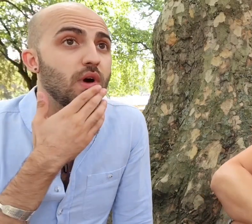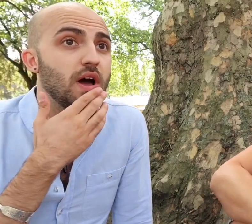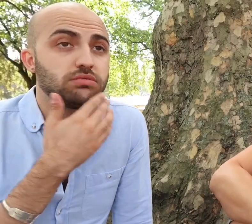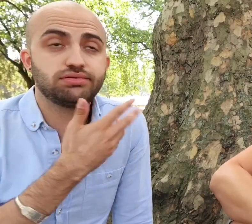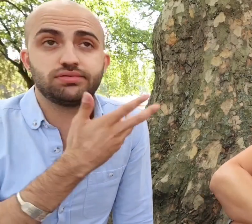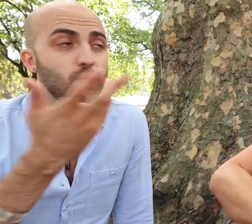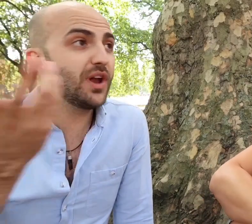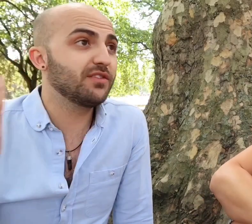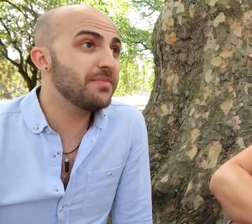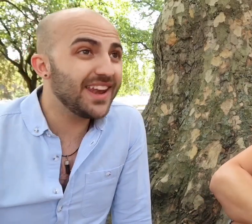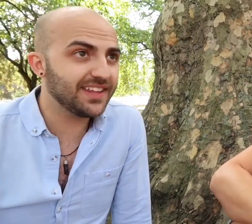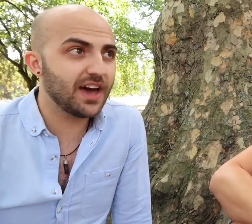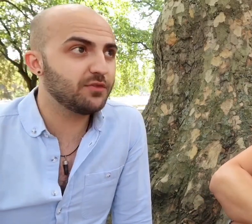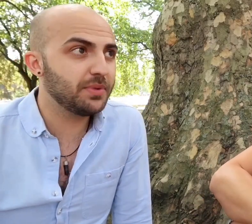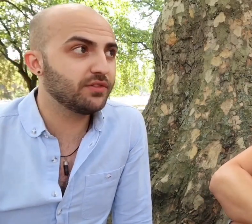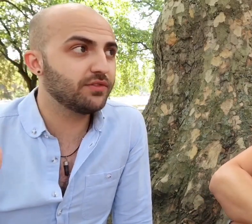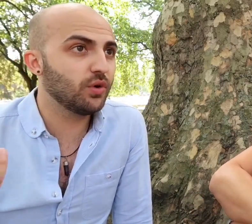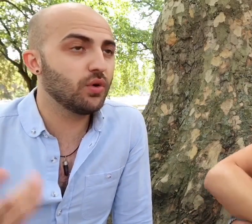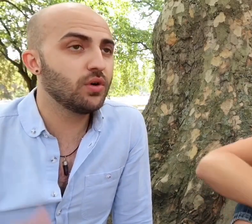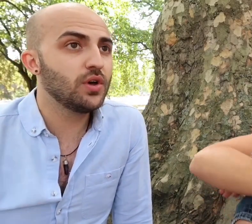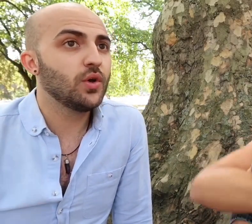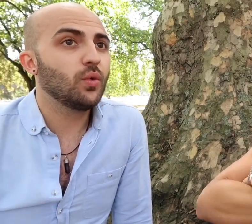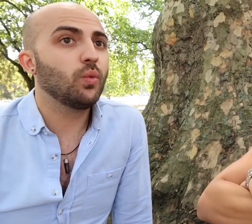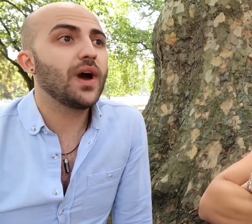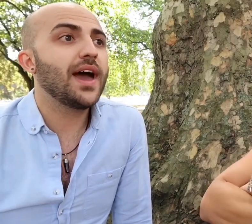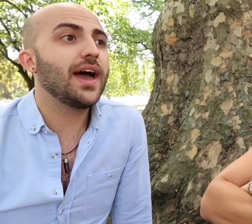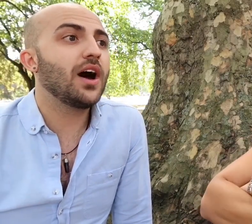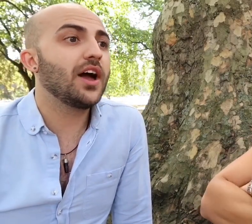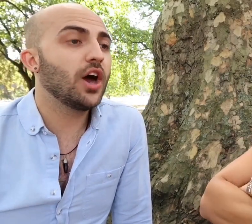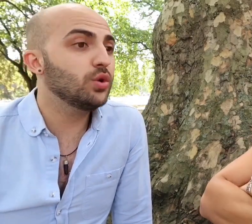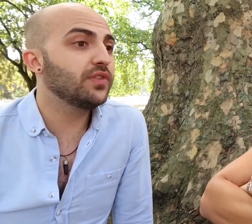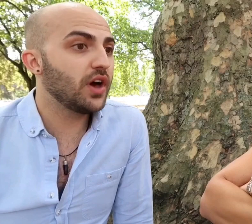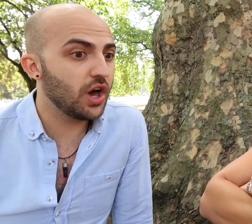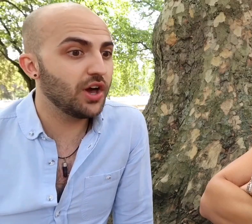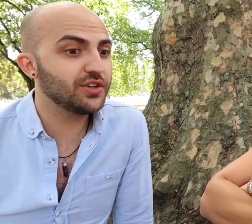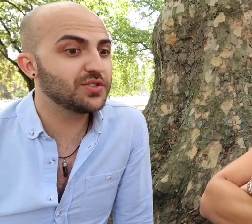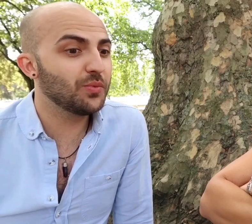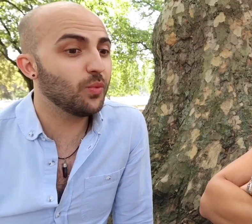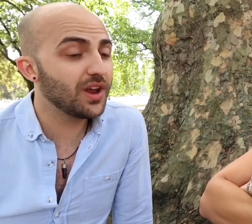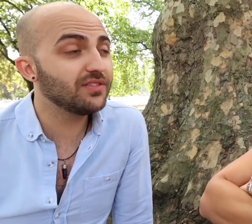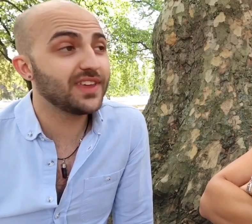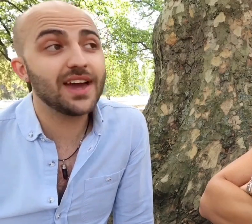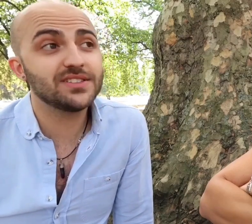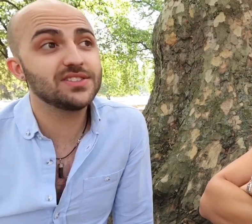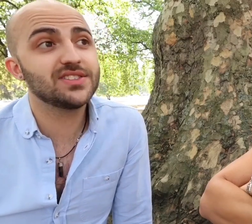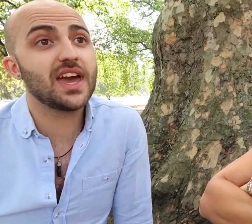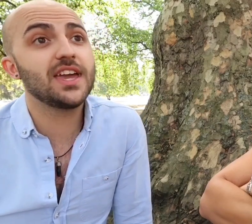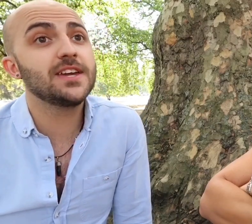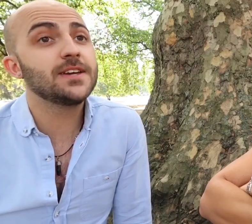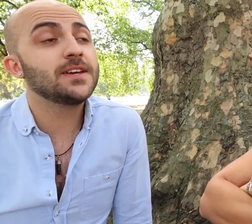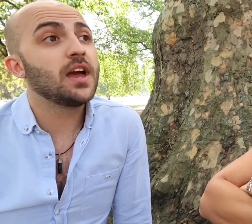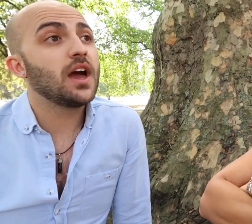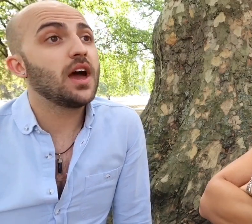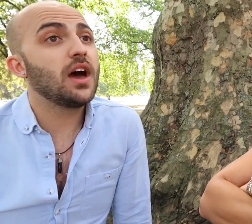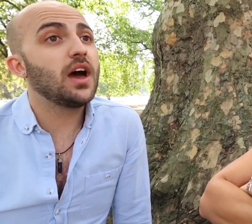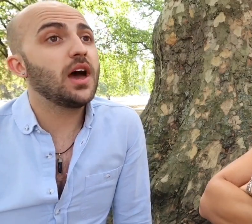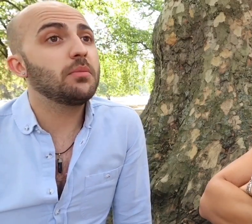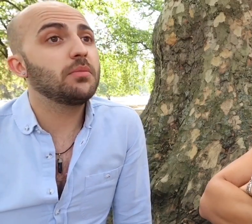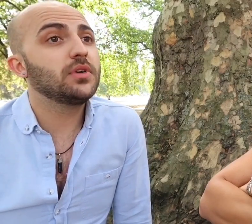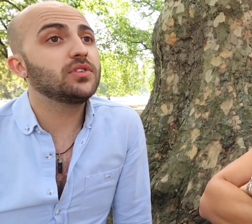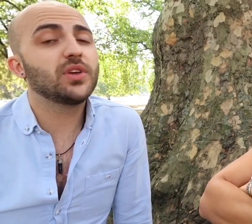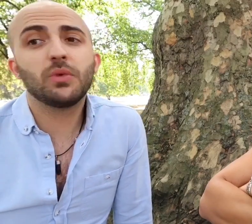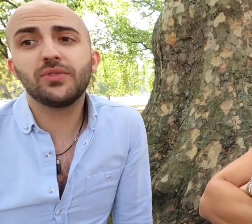one of many that I've been for where I overheard one of the actors say someone